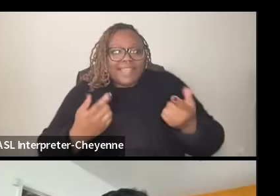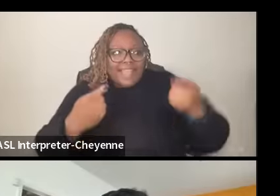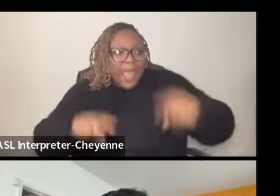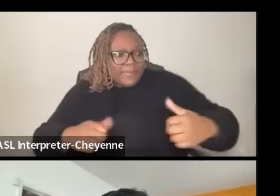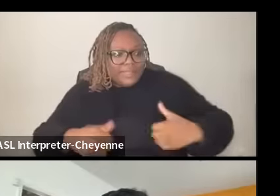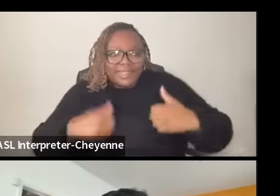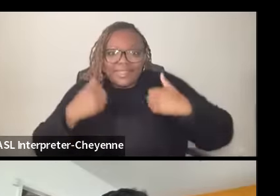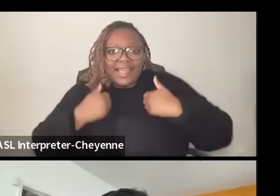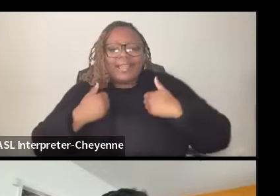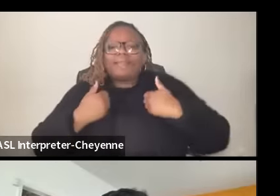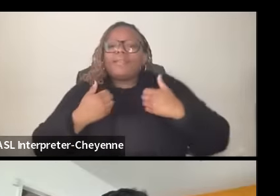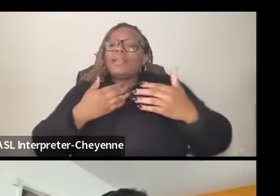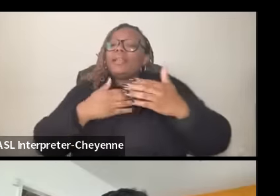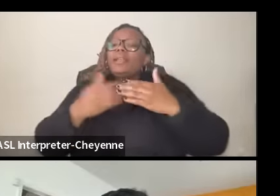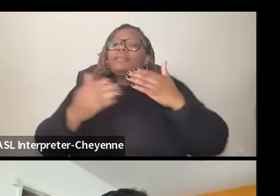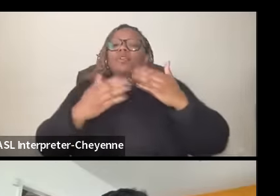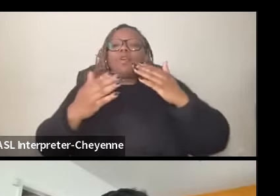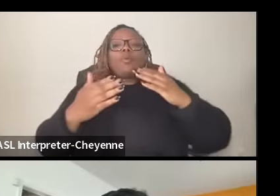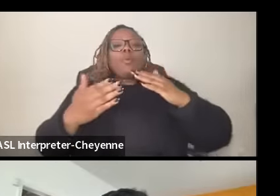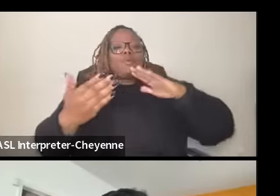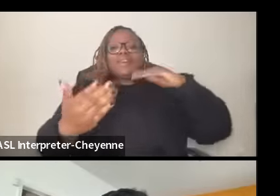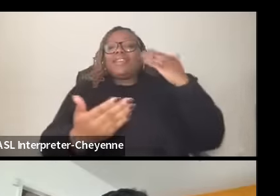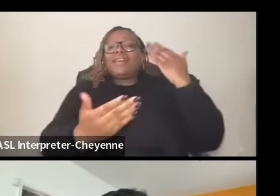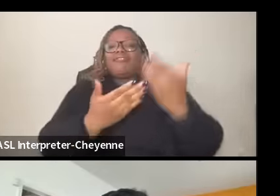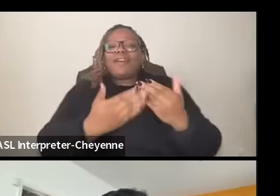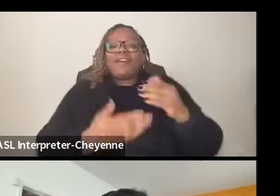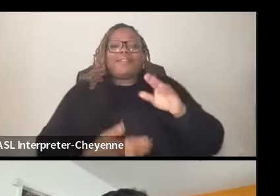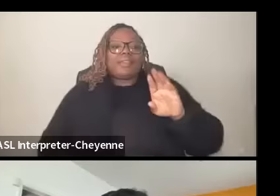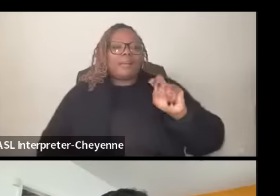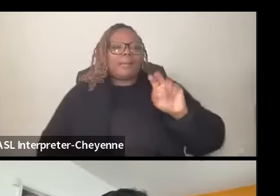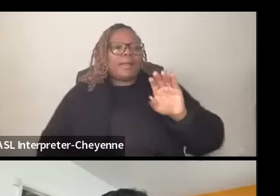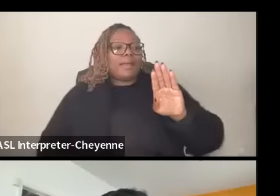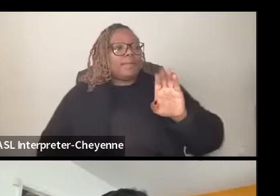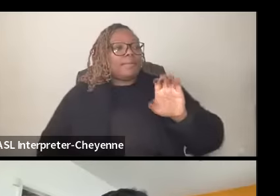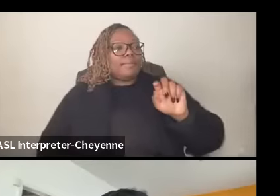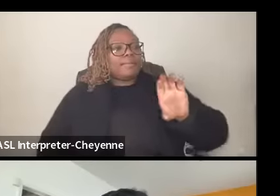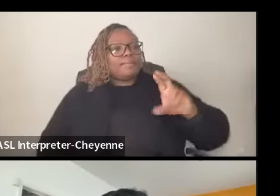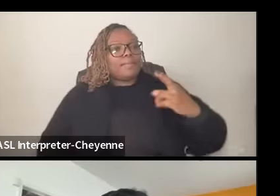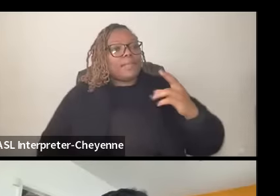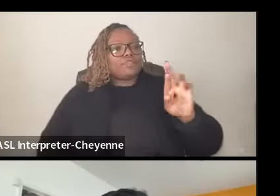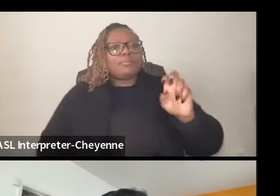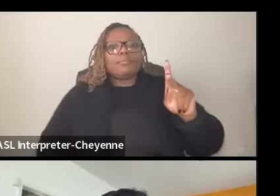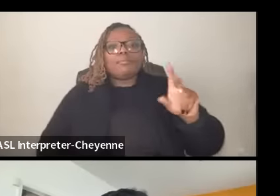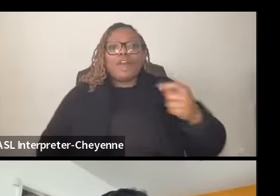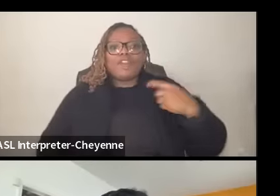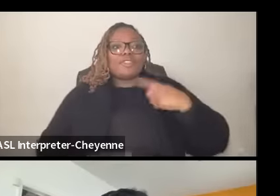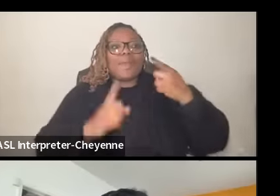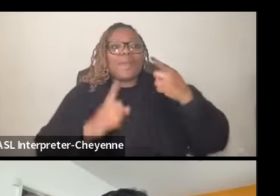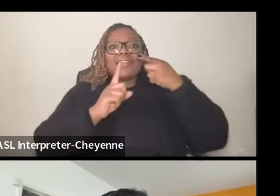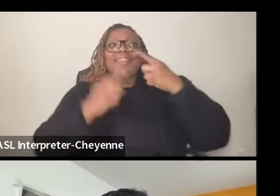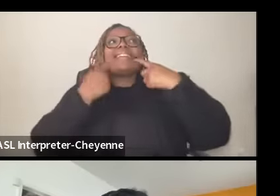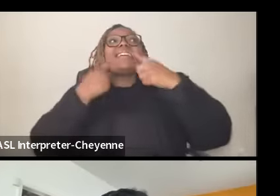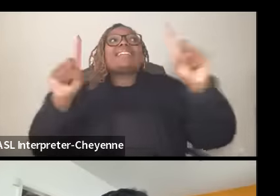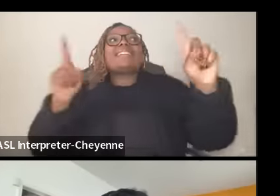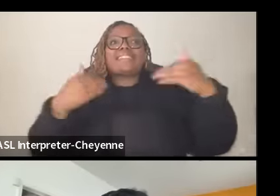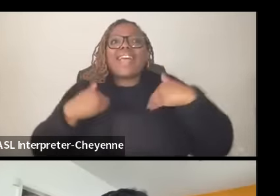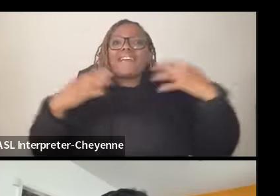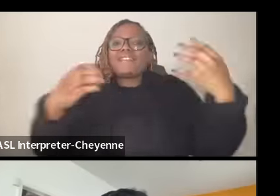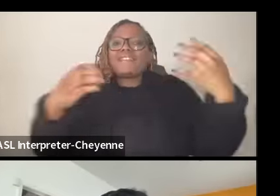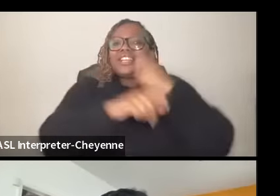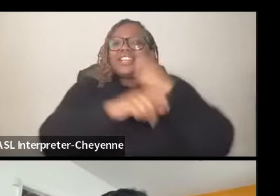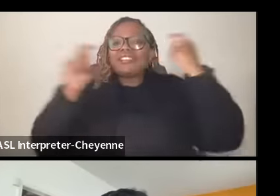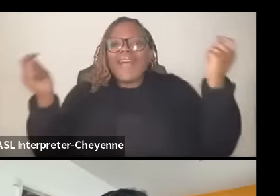we re reach uh benchmarks and uh Heights in our struggle even when we have victories uh we have